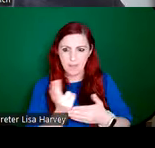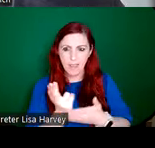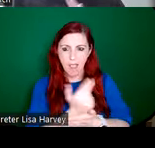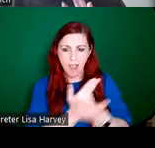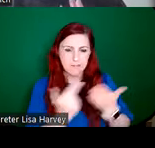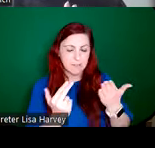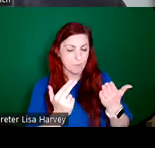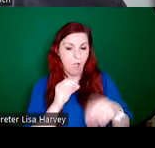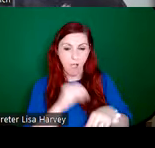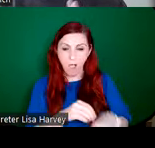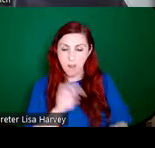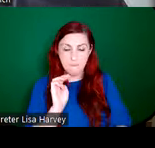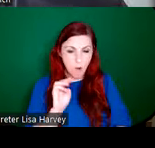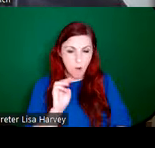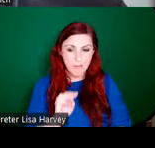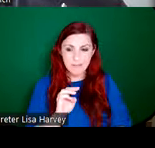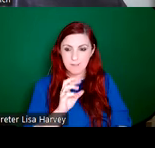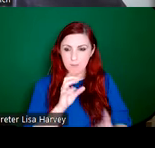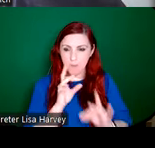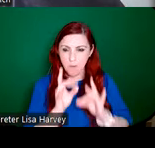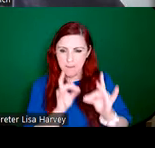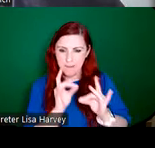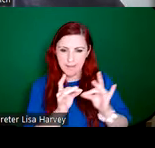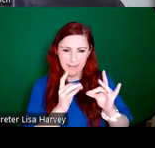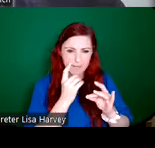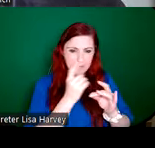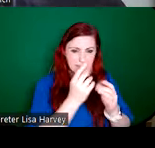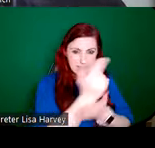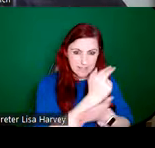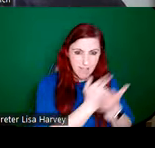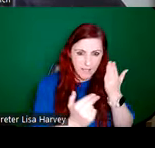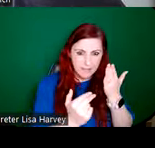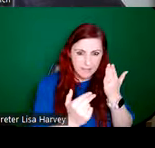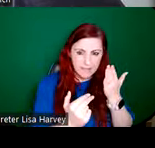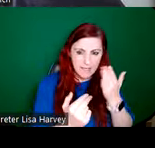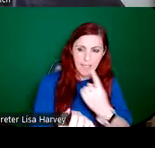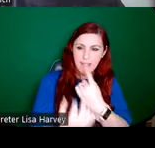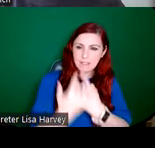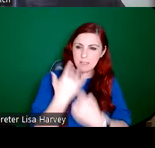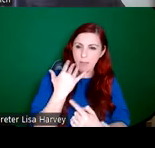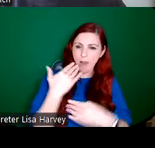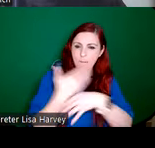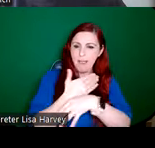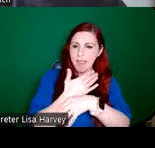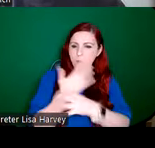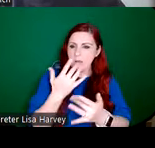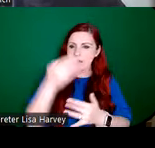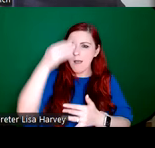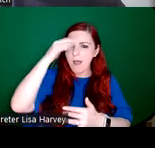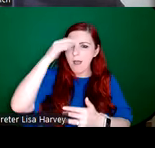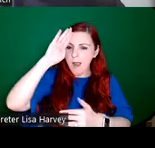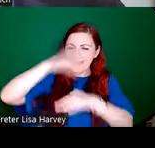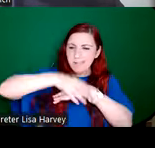producing these innovative designs inspired by Ireland's ancient heritage in